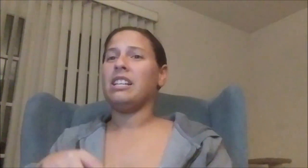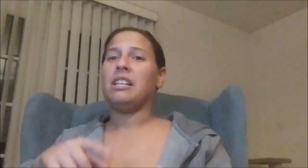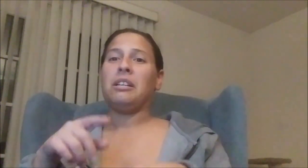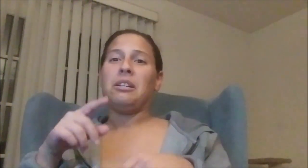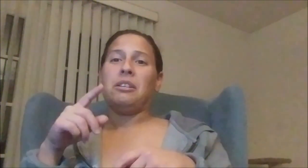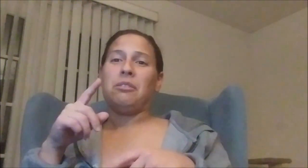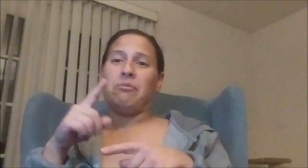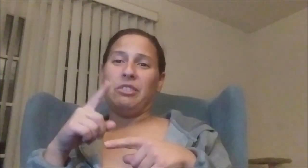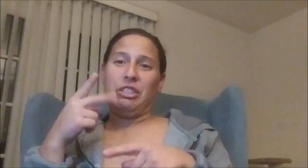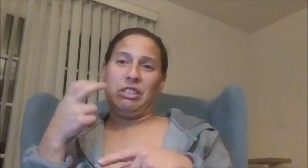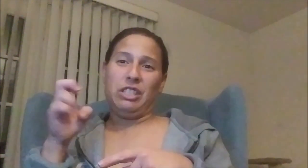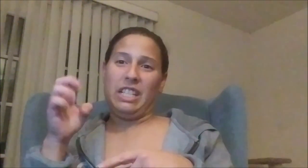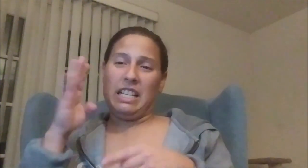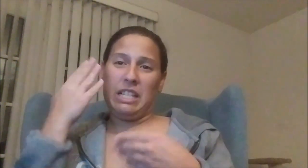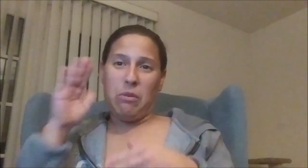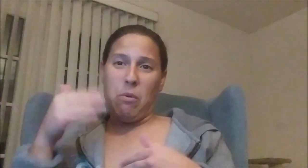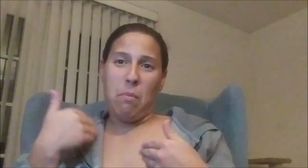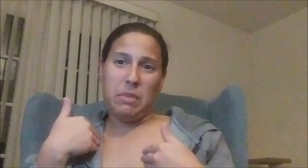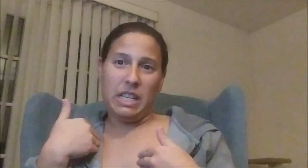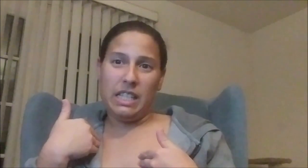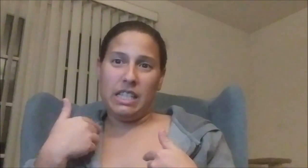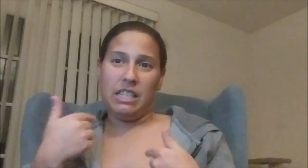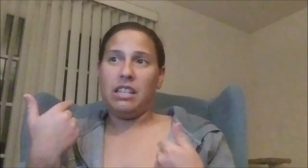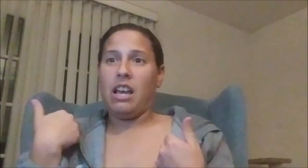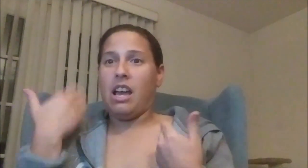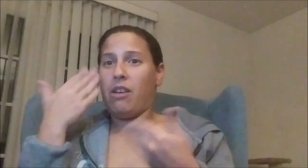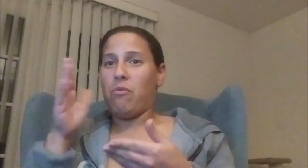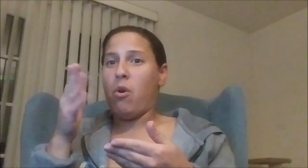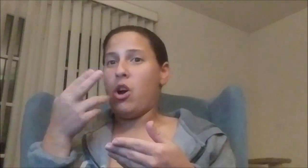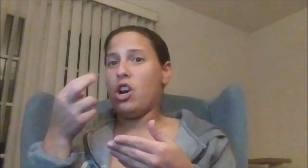She doesn't know me, I don't kow her either